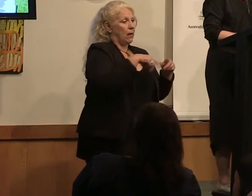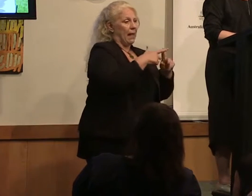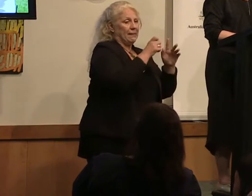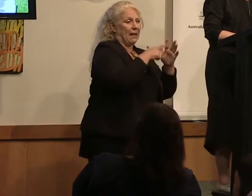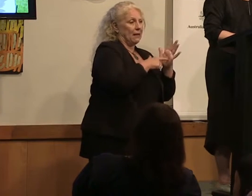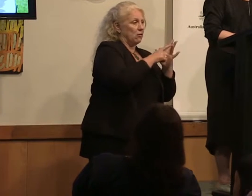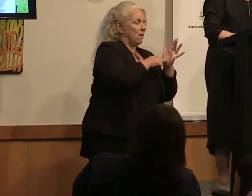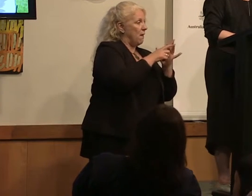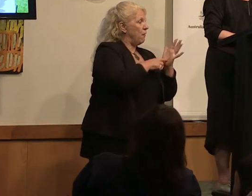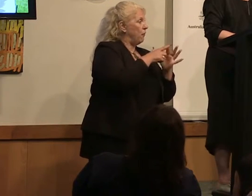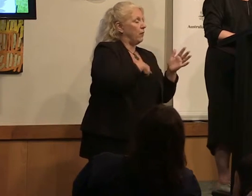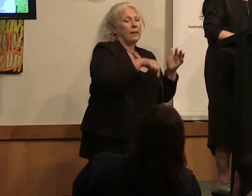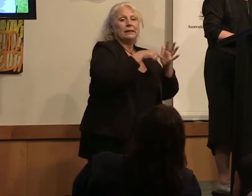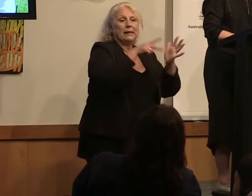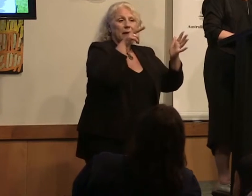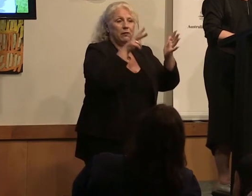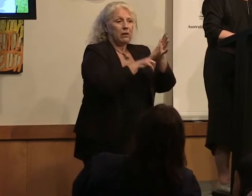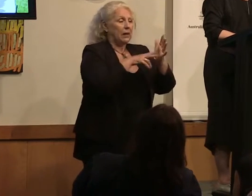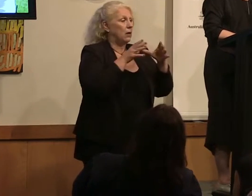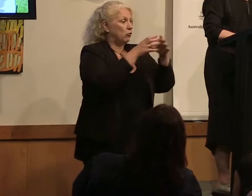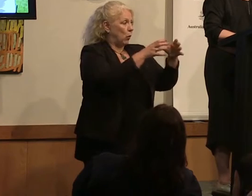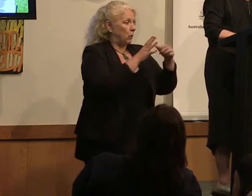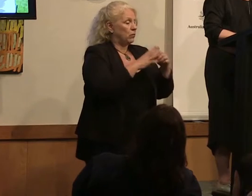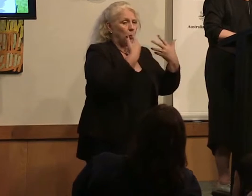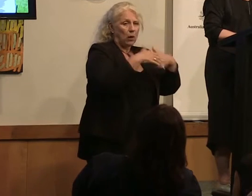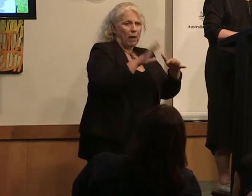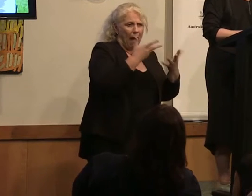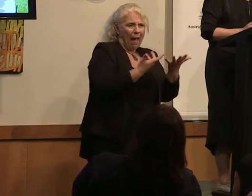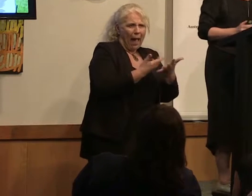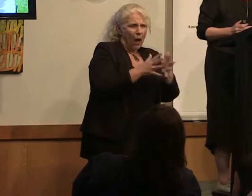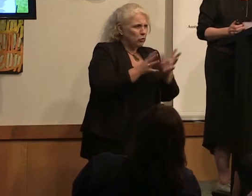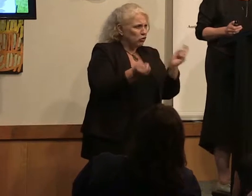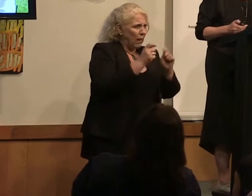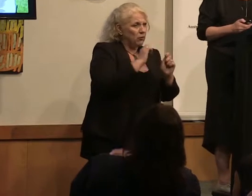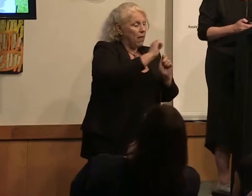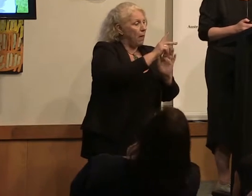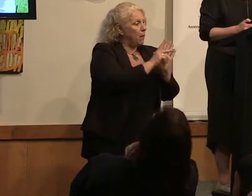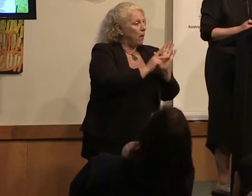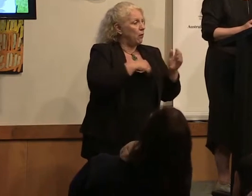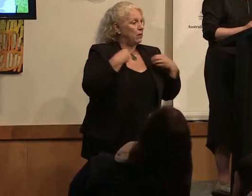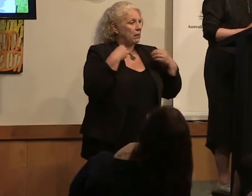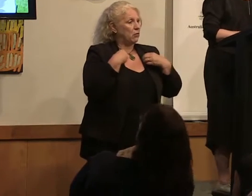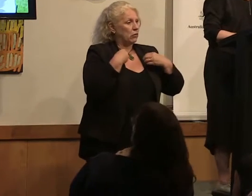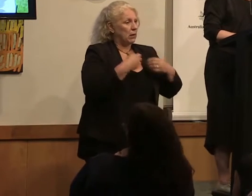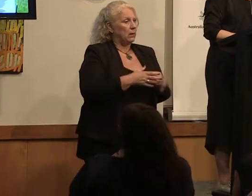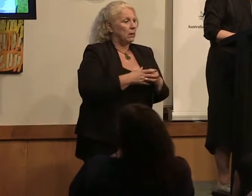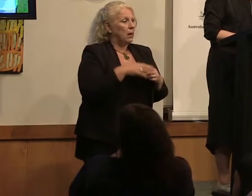companies and TV broadcasters to work out what they could do to change their part of the industry. More planets lined